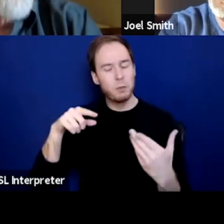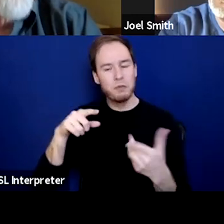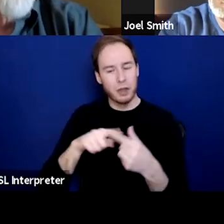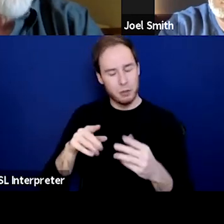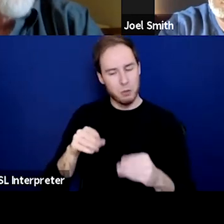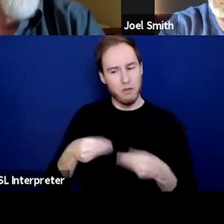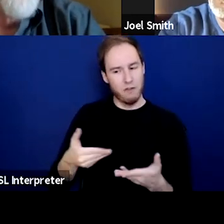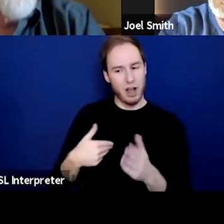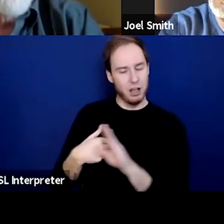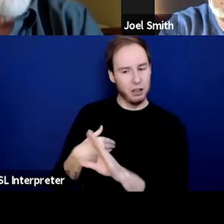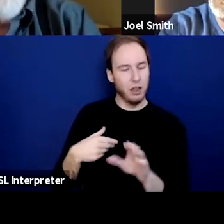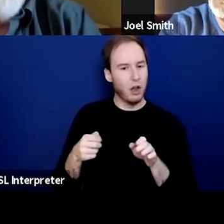that kind of counter that.